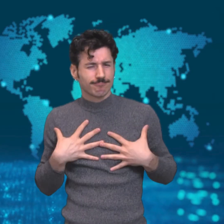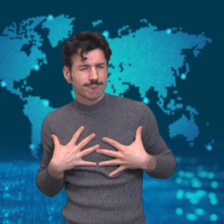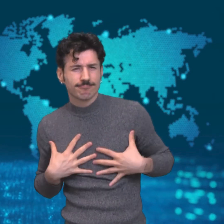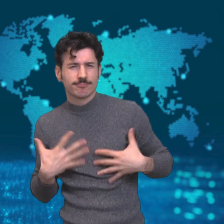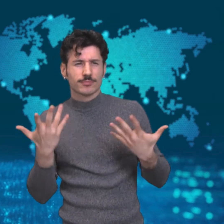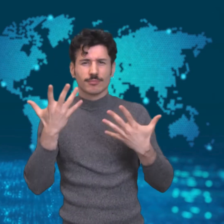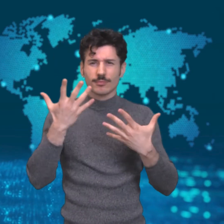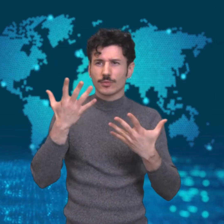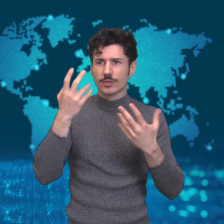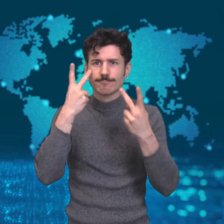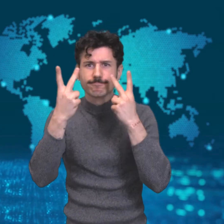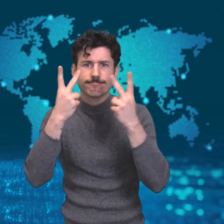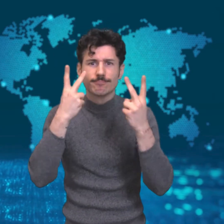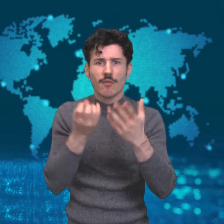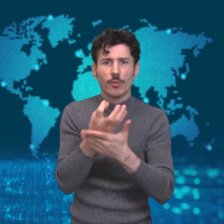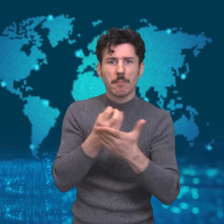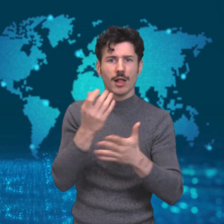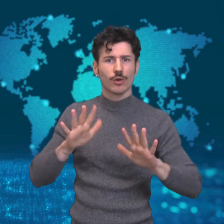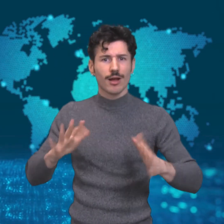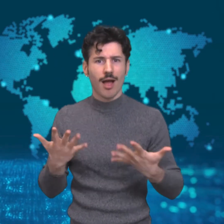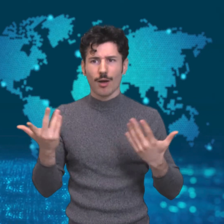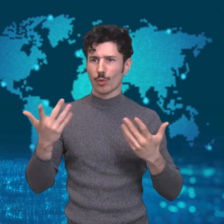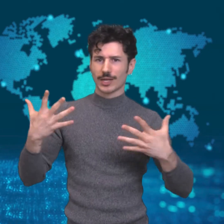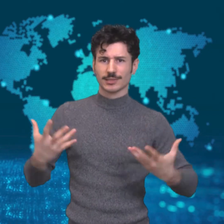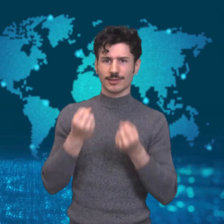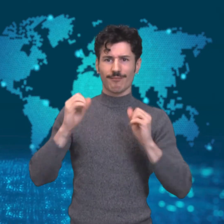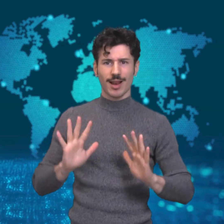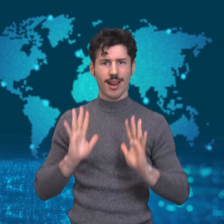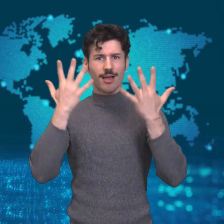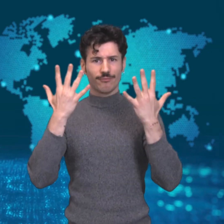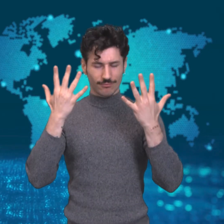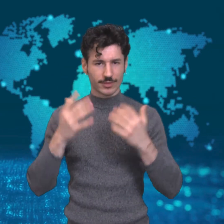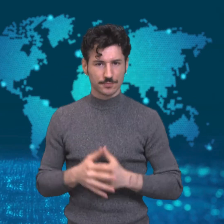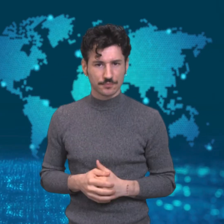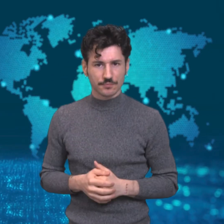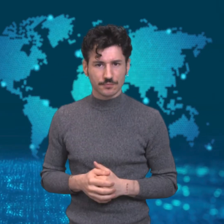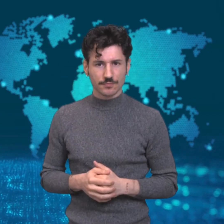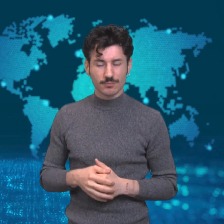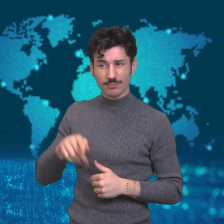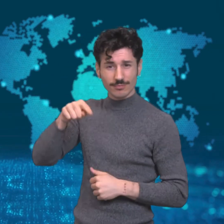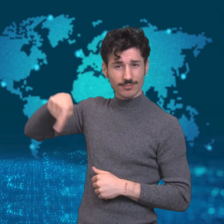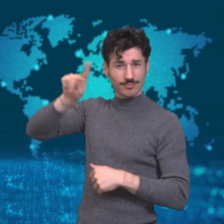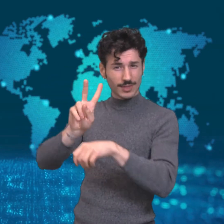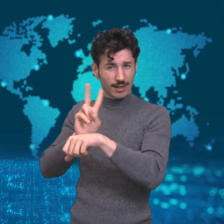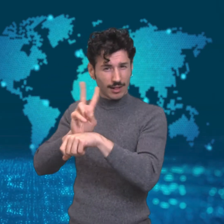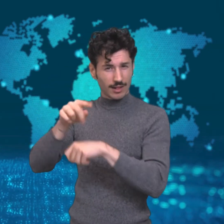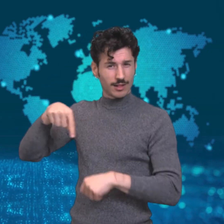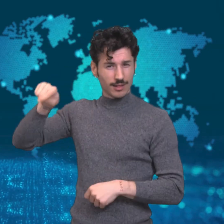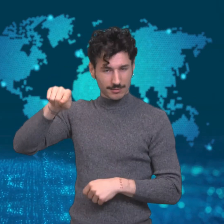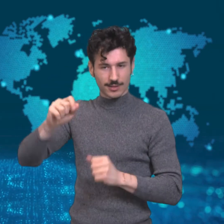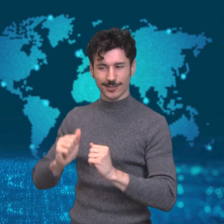emotionally vulnerable and desperate for information to save their lives.